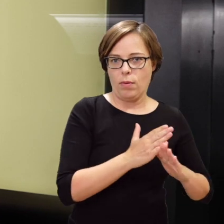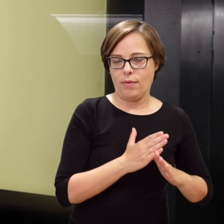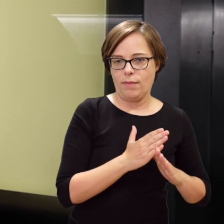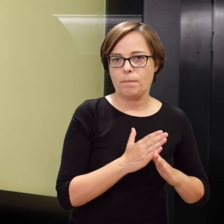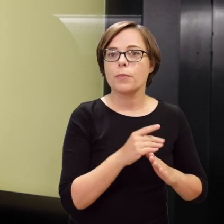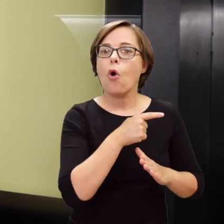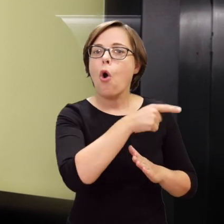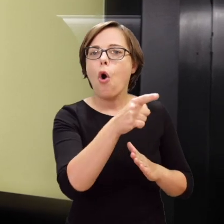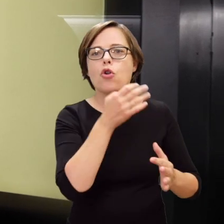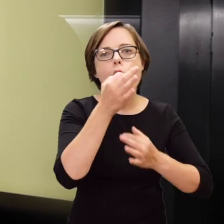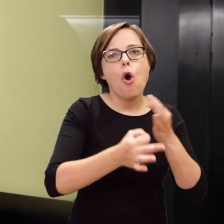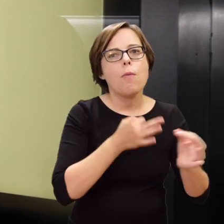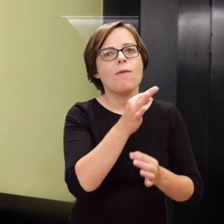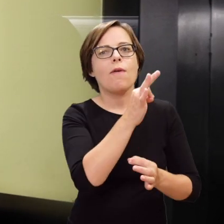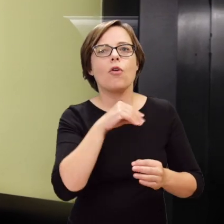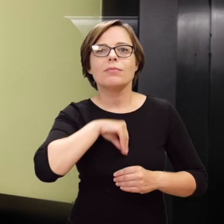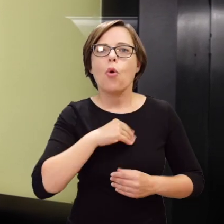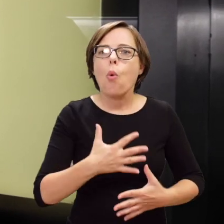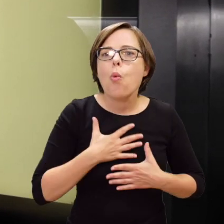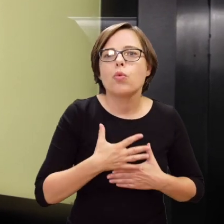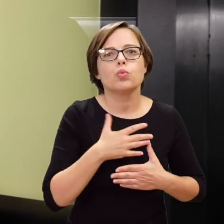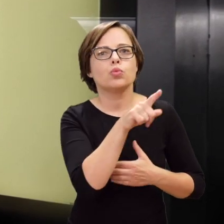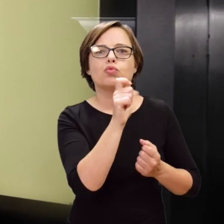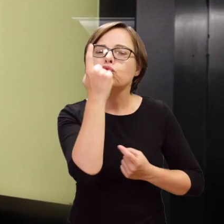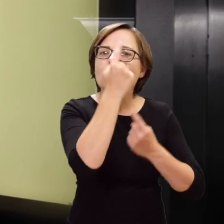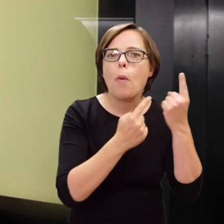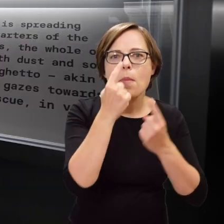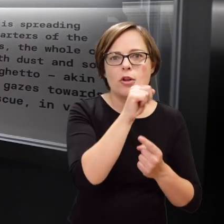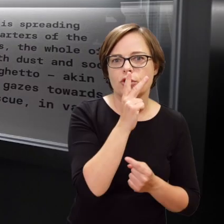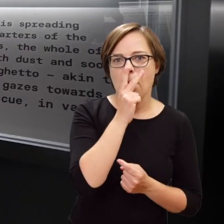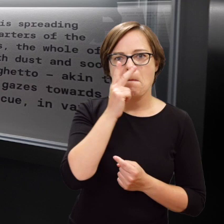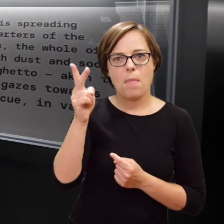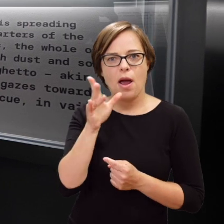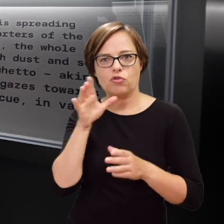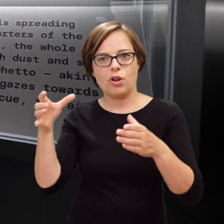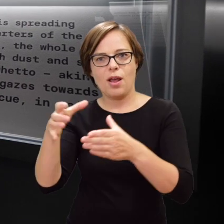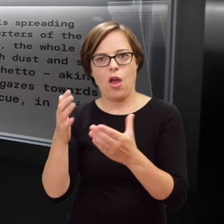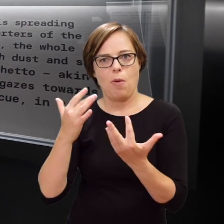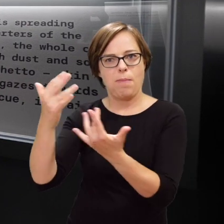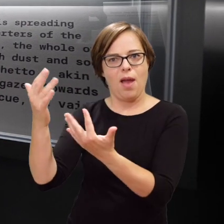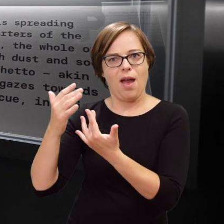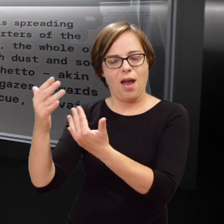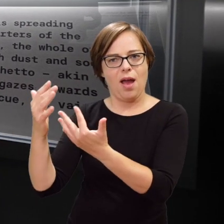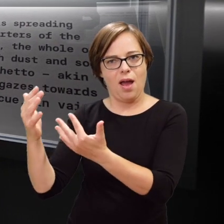and thoughts they have when looking at the ghetto burning on the other side of the wall.